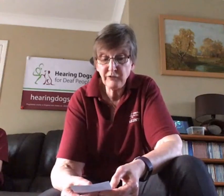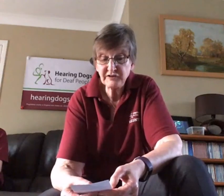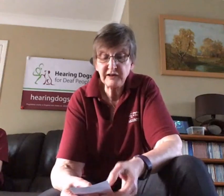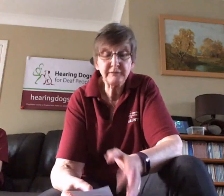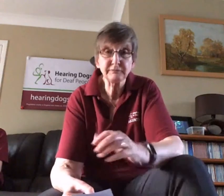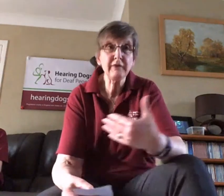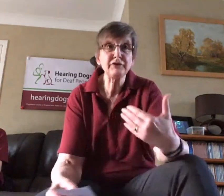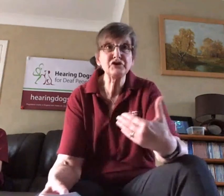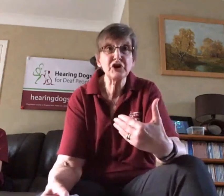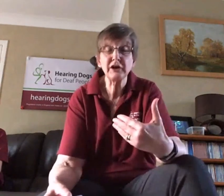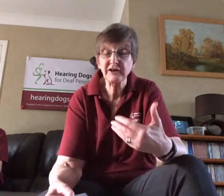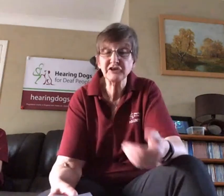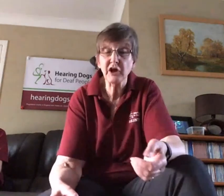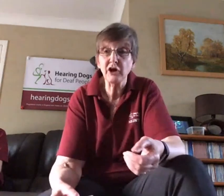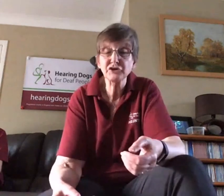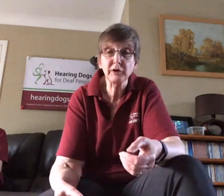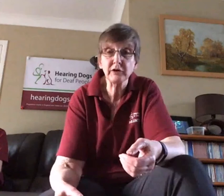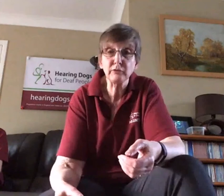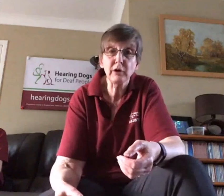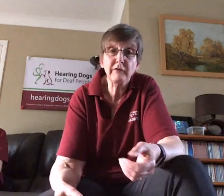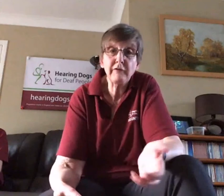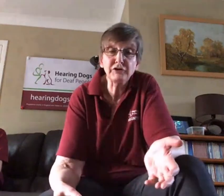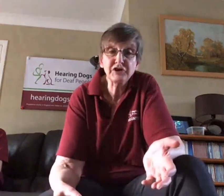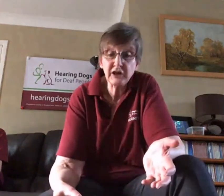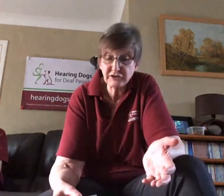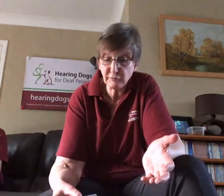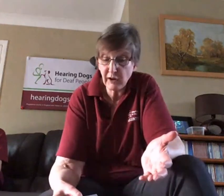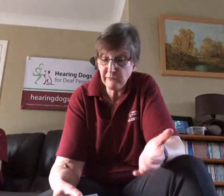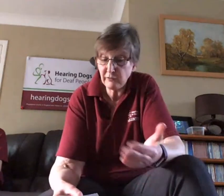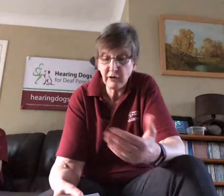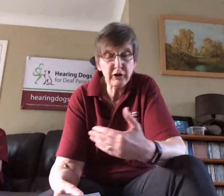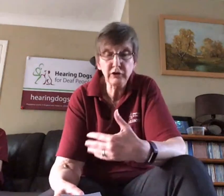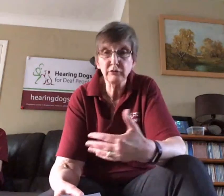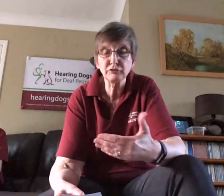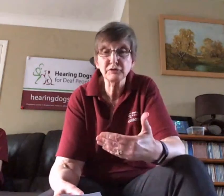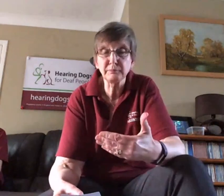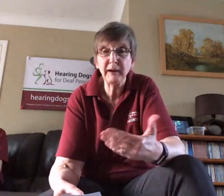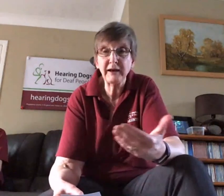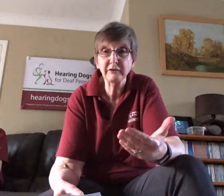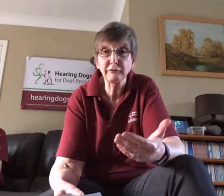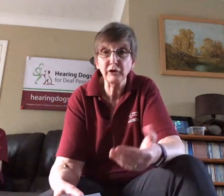Obviously every journey starts with all of our volunteers we have a huge band of volunteers